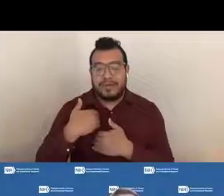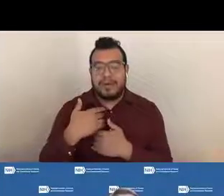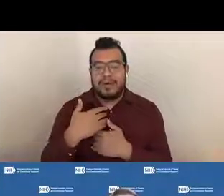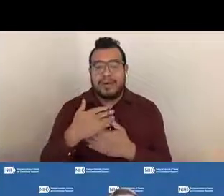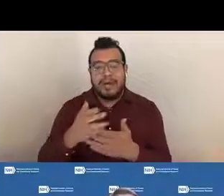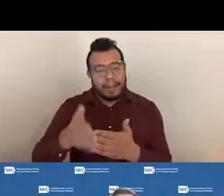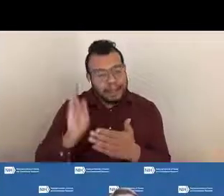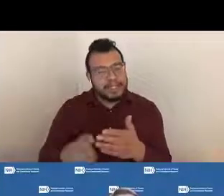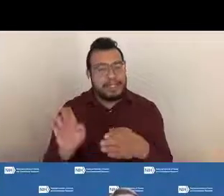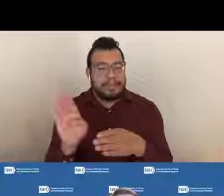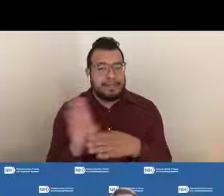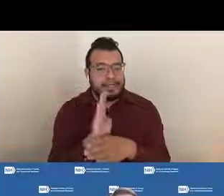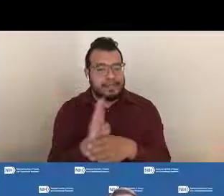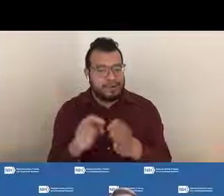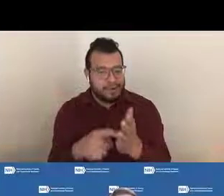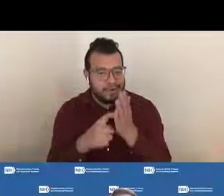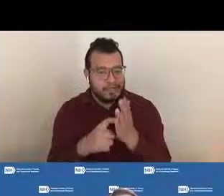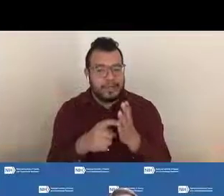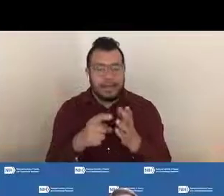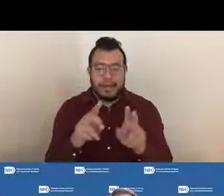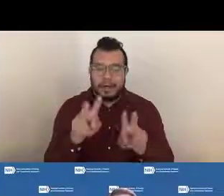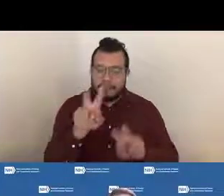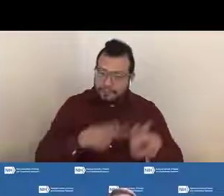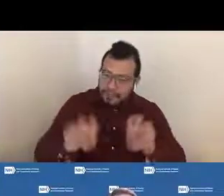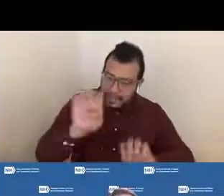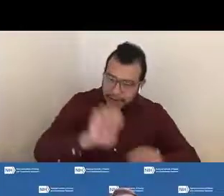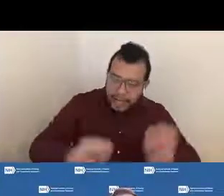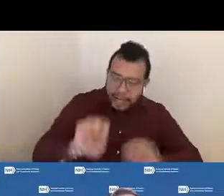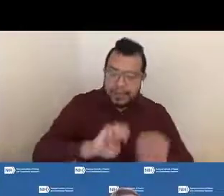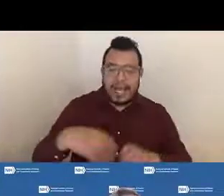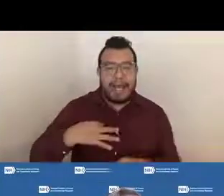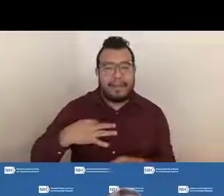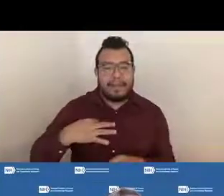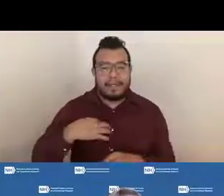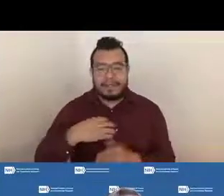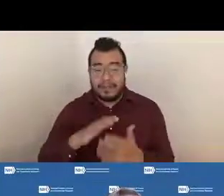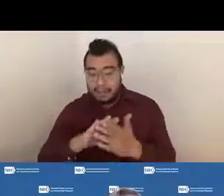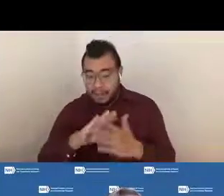They evaluate applications for administrative content and compliance with policy,